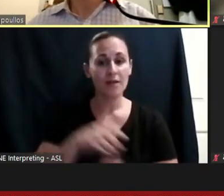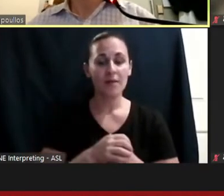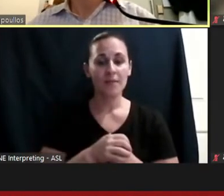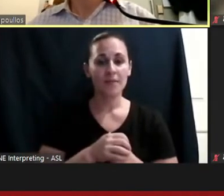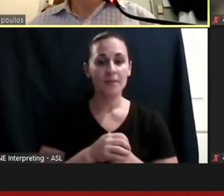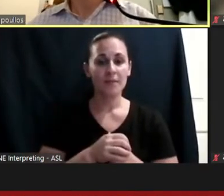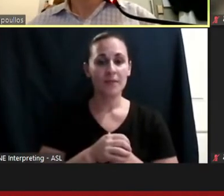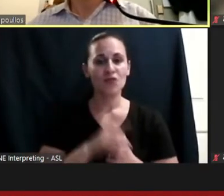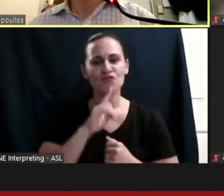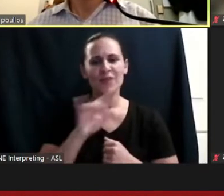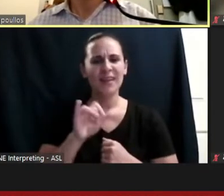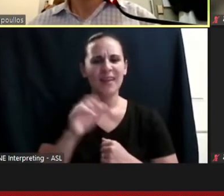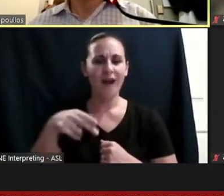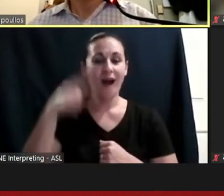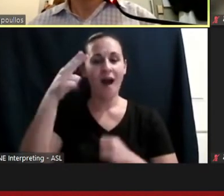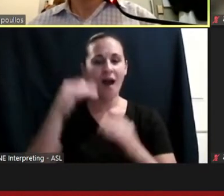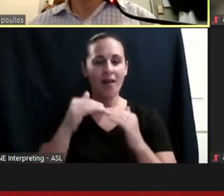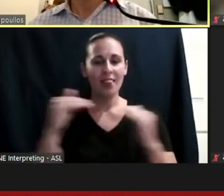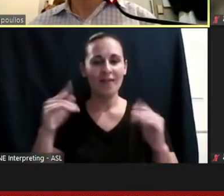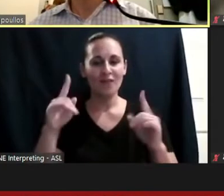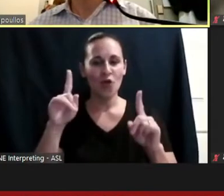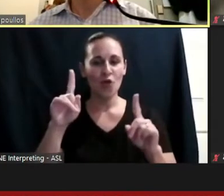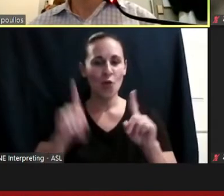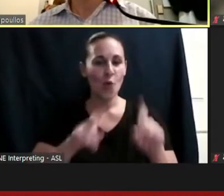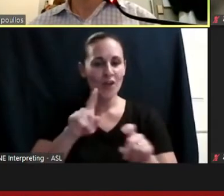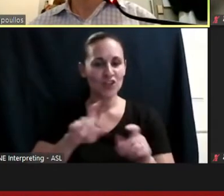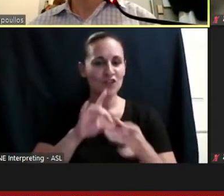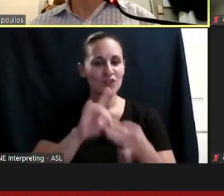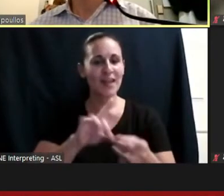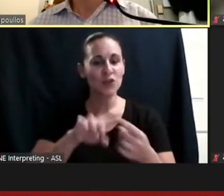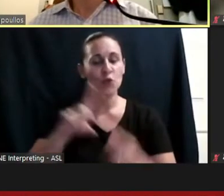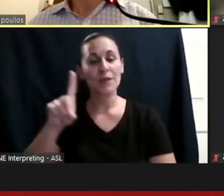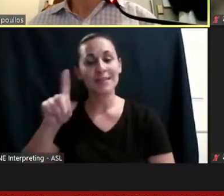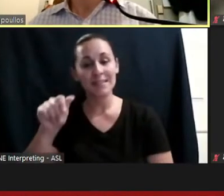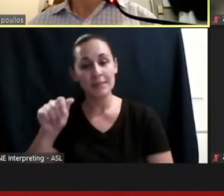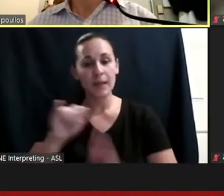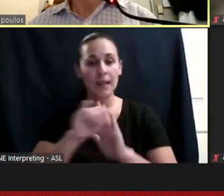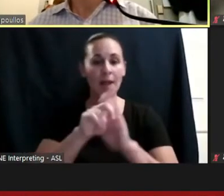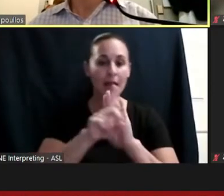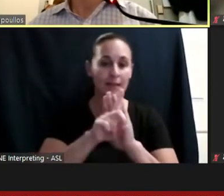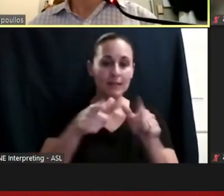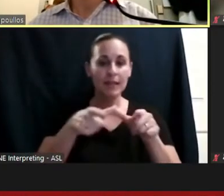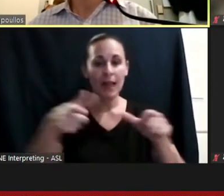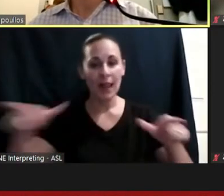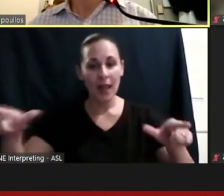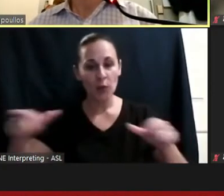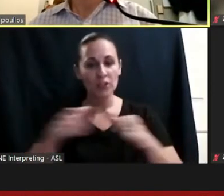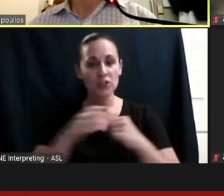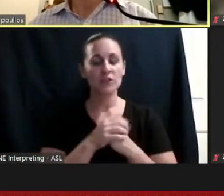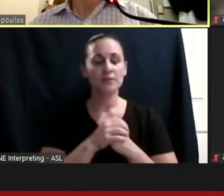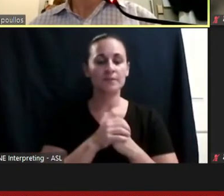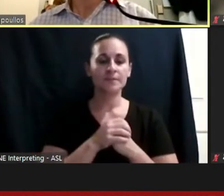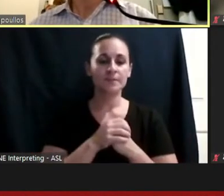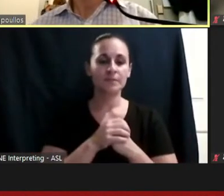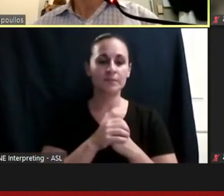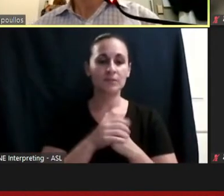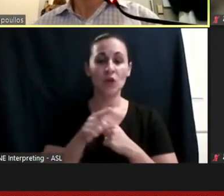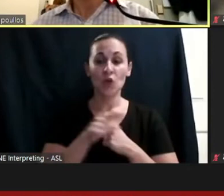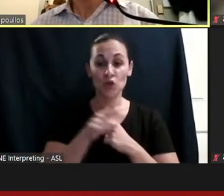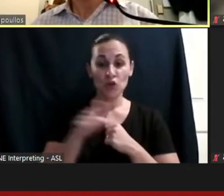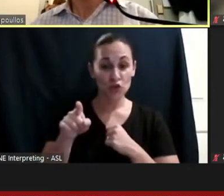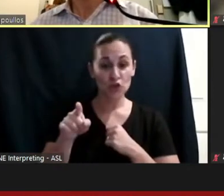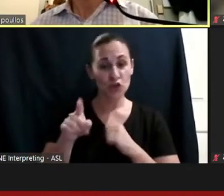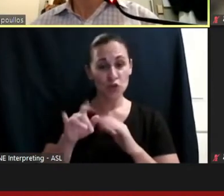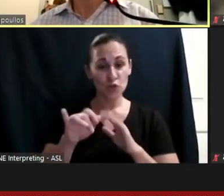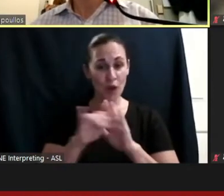question regarding disability, identity, and language. So, do you self identify as disabled